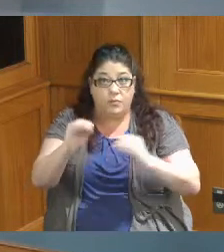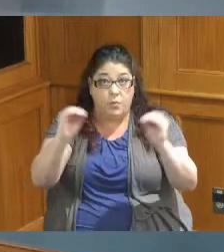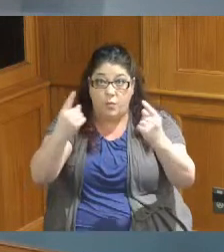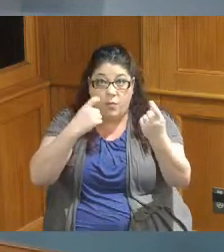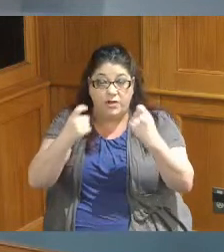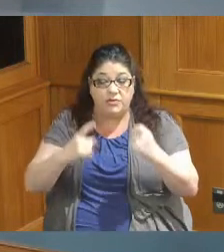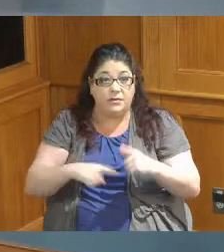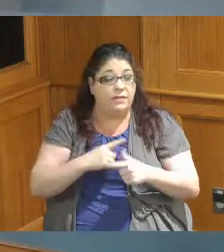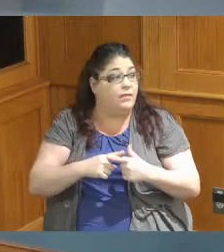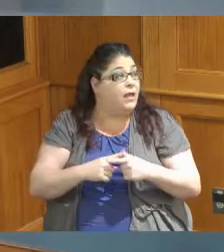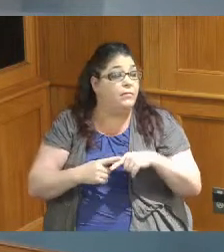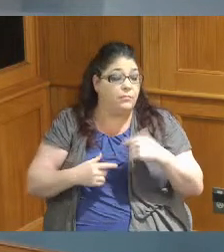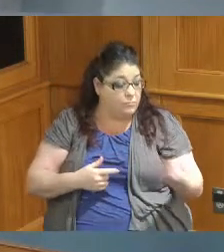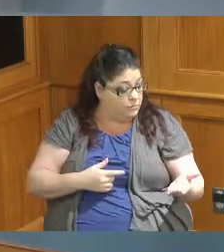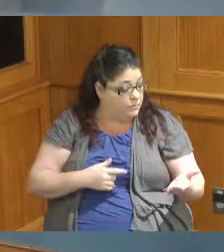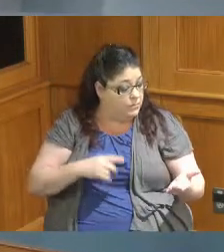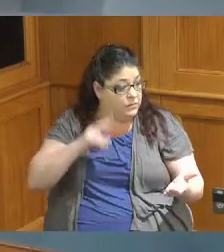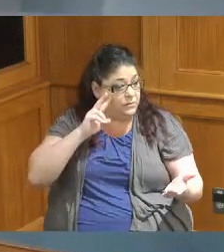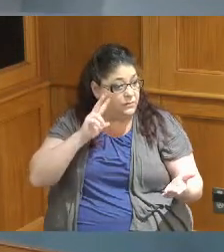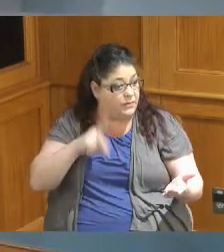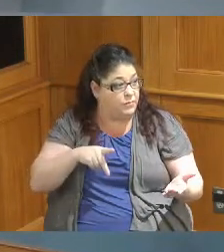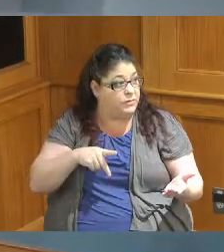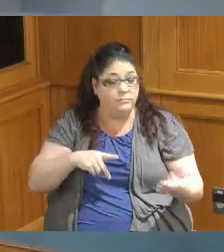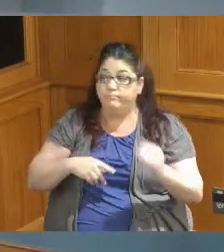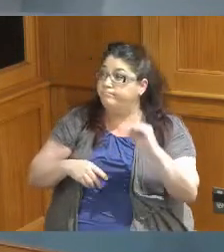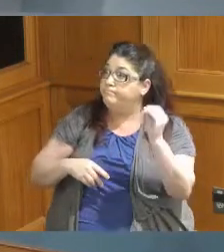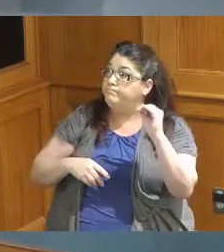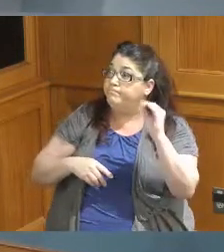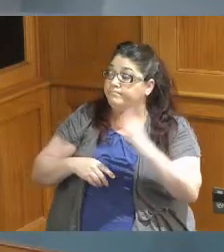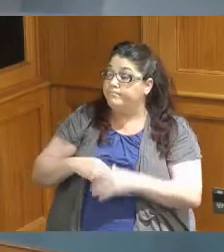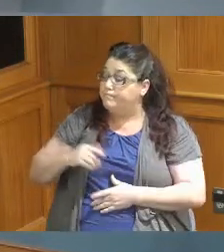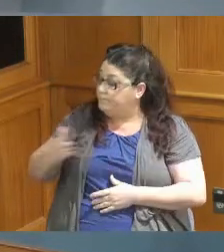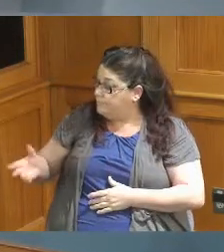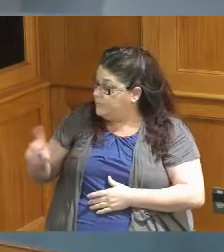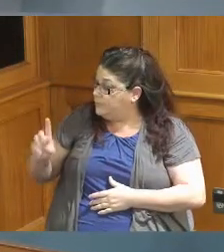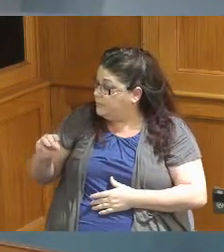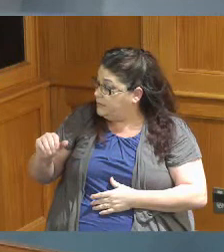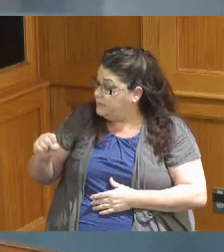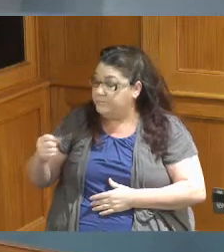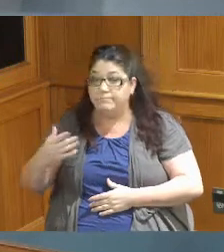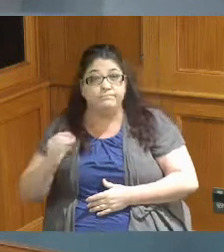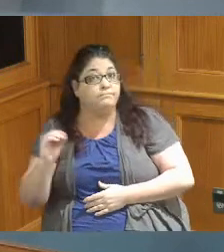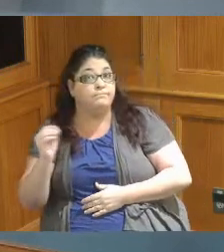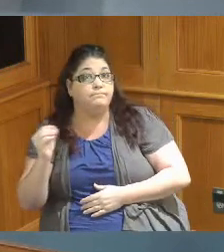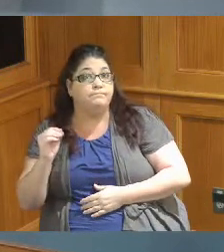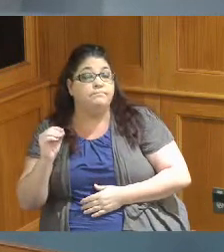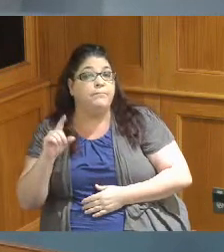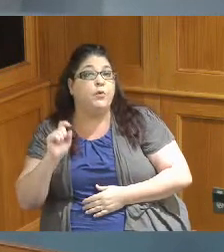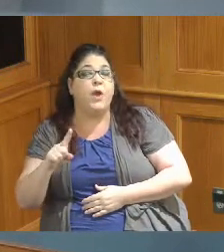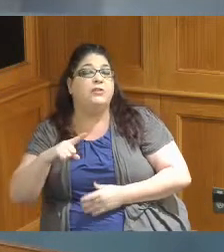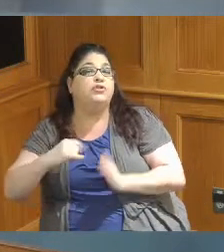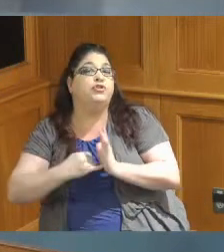open it up Vice President Driehaus I haven't I have no Commission to do commenting that we